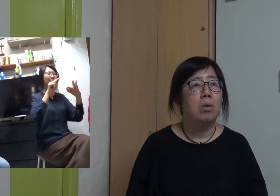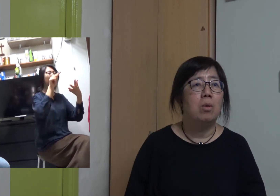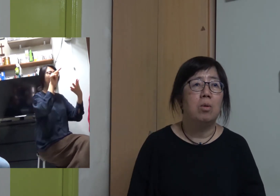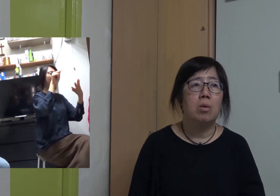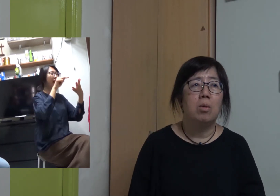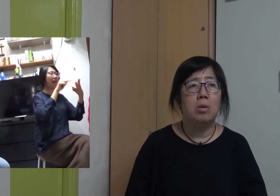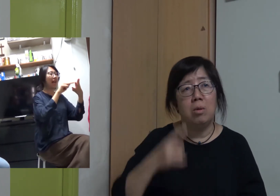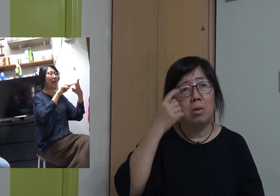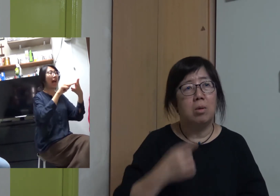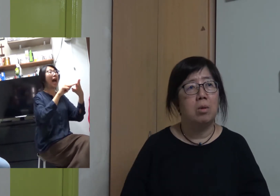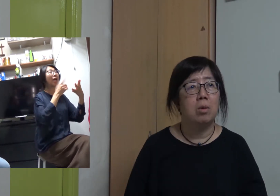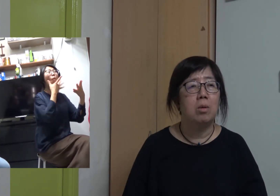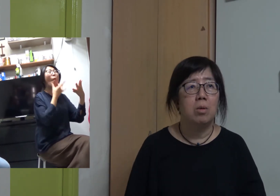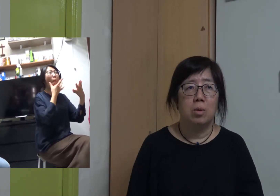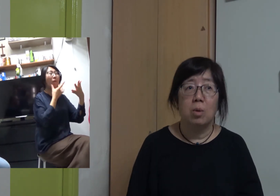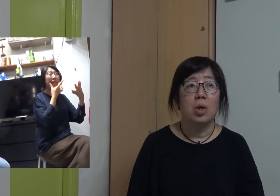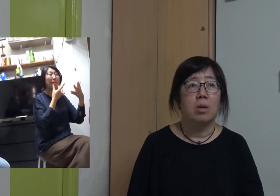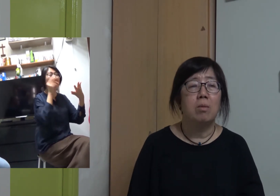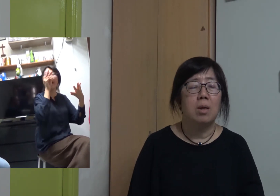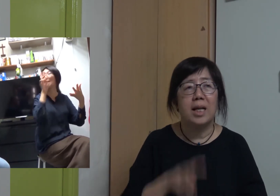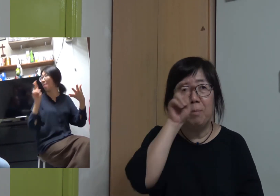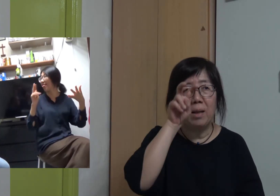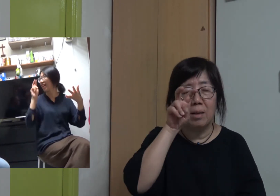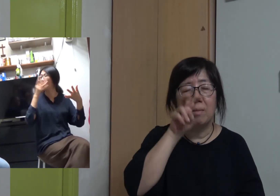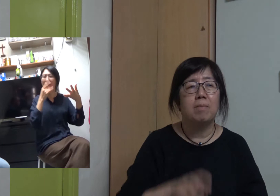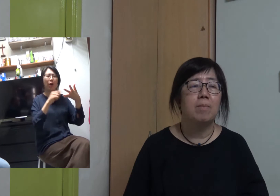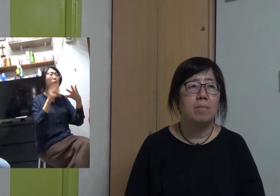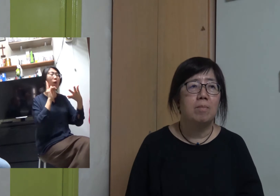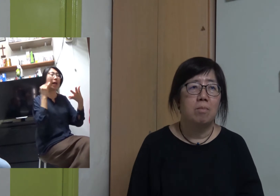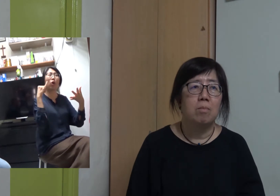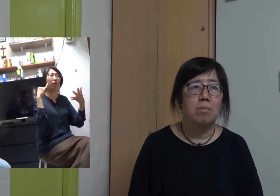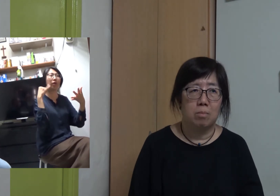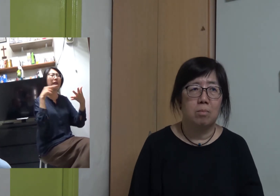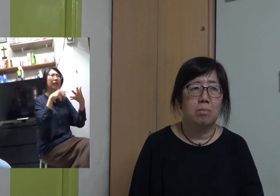The third child Kin Man is also deaf